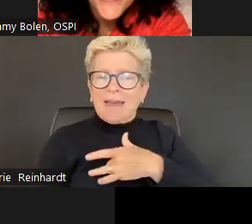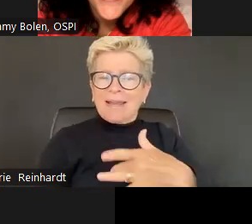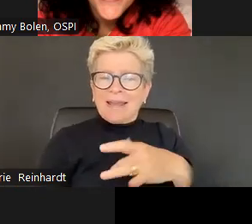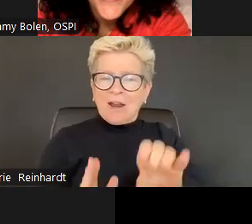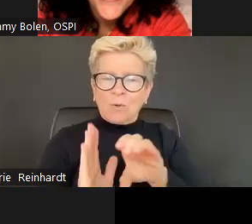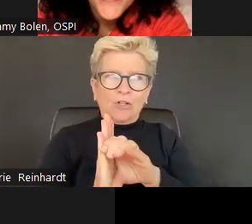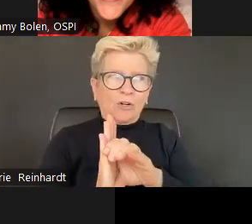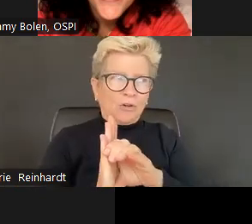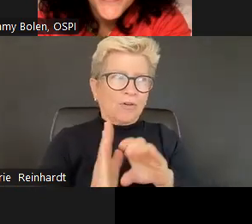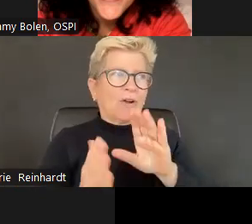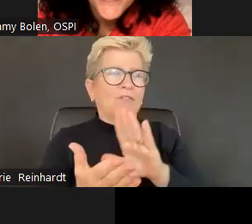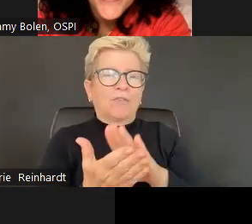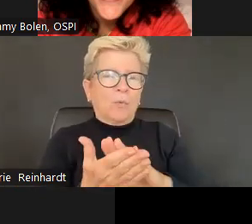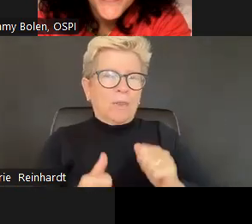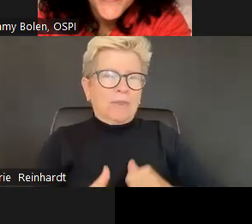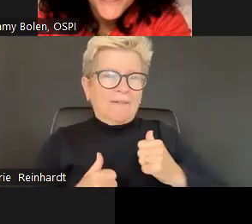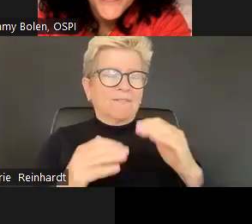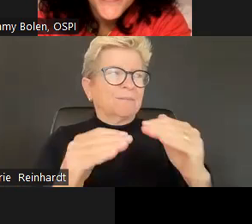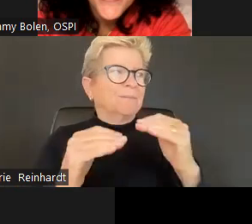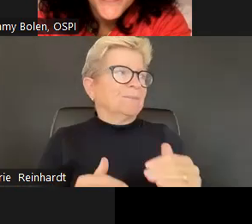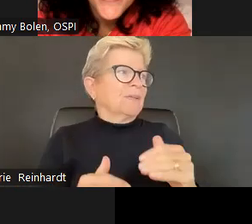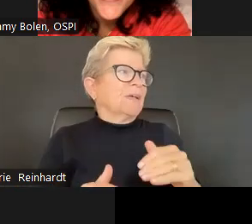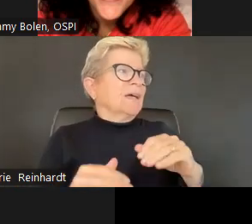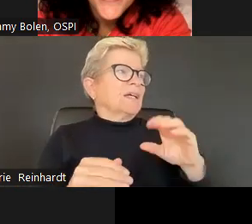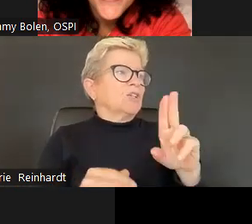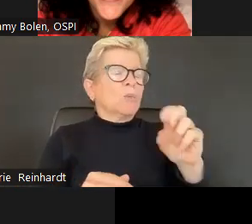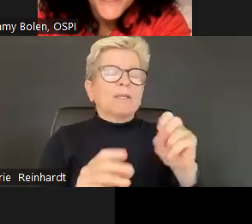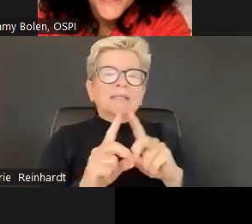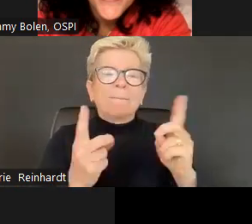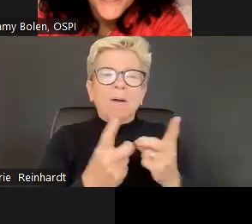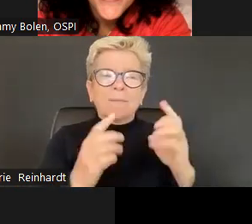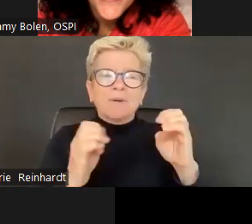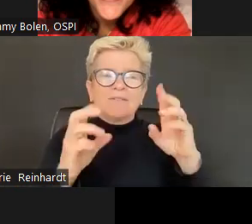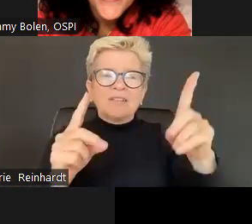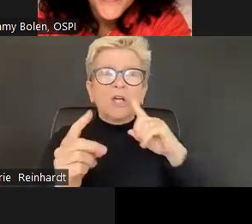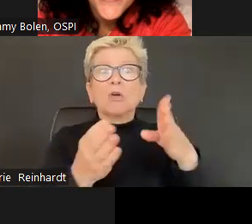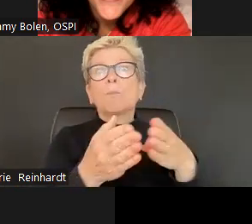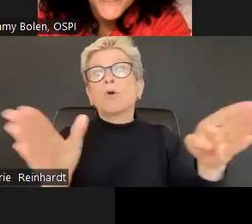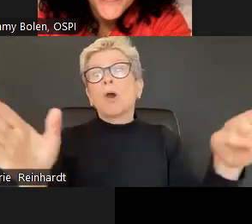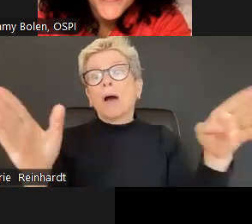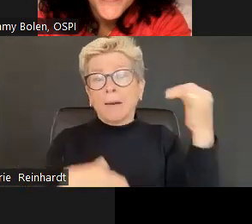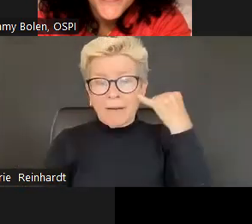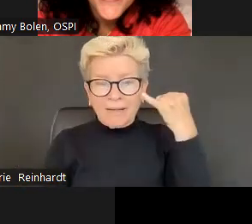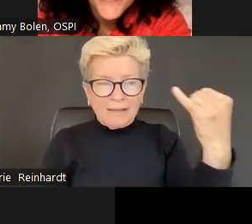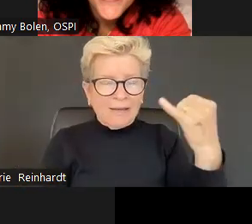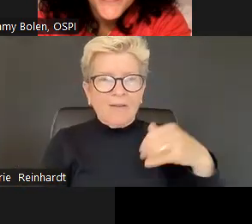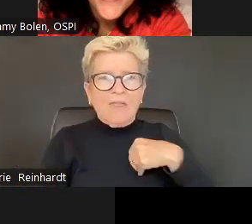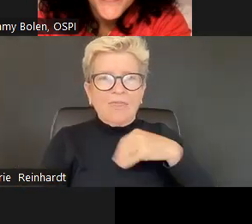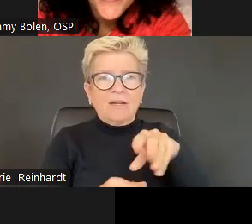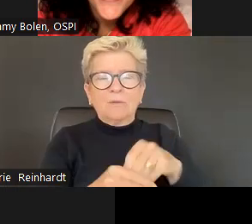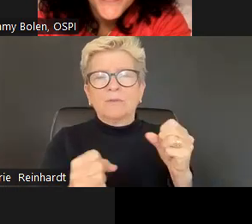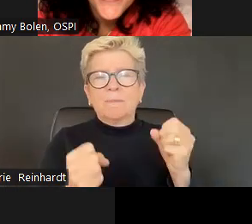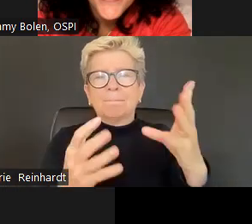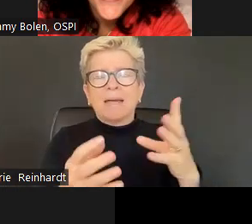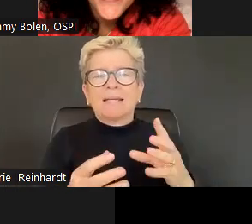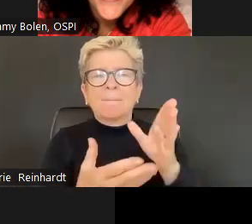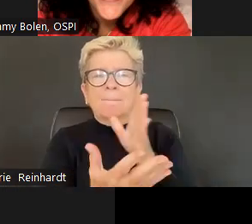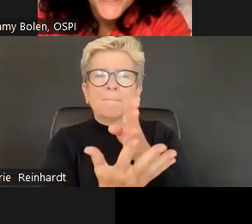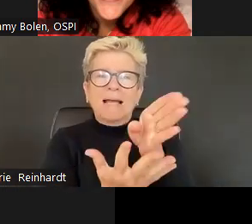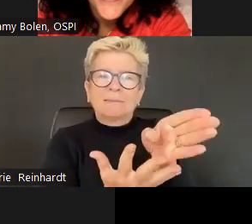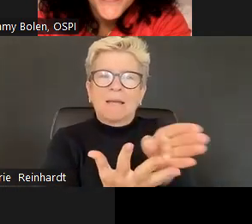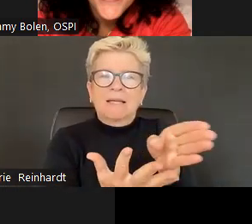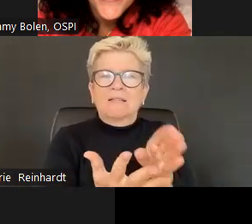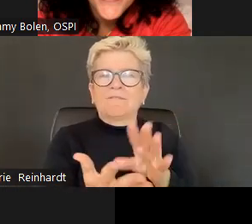There are multiple definitions and these are the 3 that I chose to highlight. The National School Climate Council defines it as the quality and the character of school life.